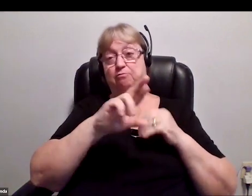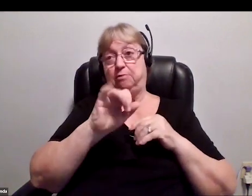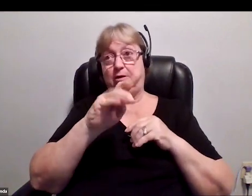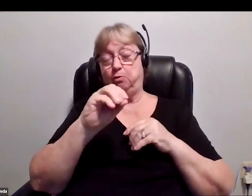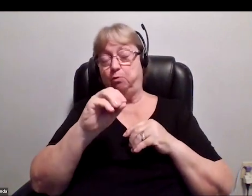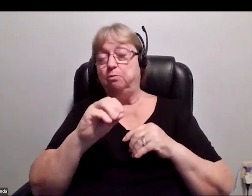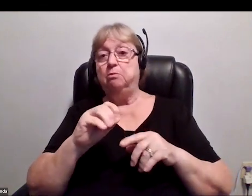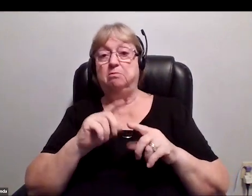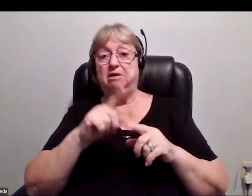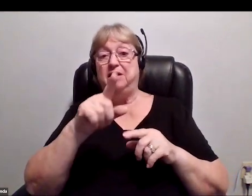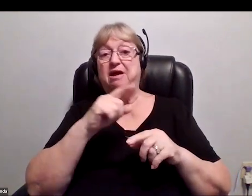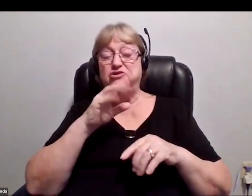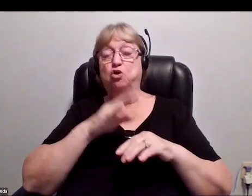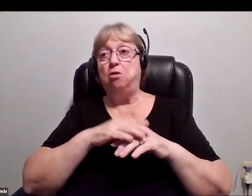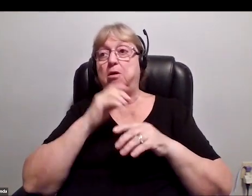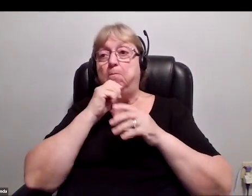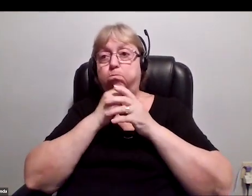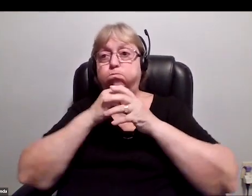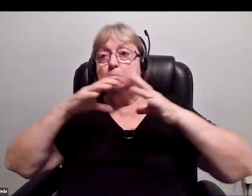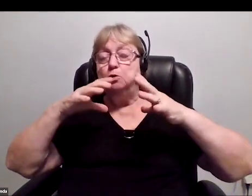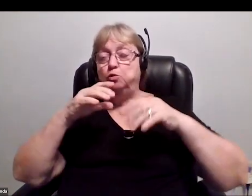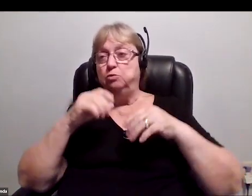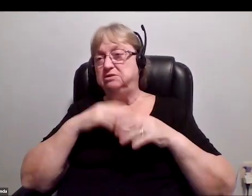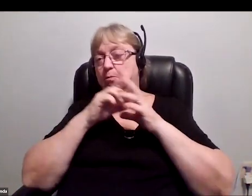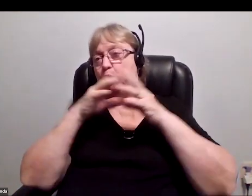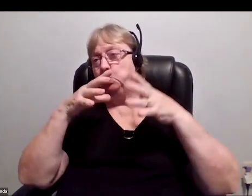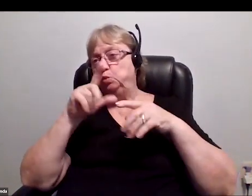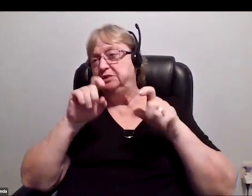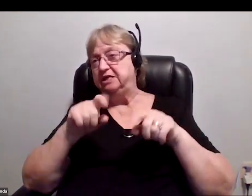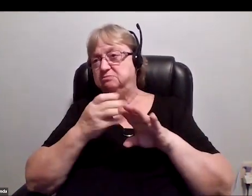This is flying on a balloon. This photo is of the balloon test that we did just prior to launch.